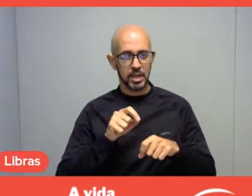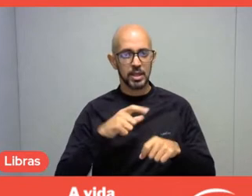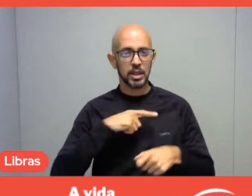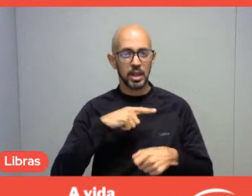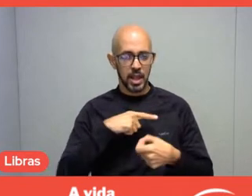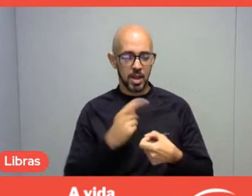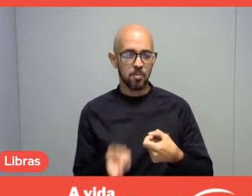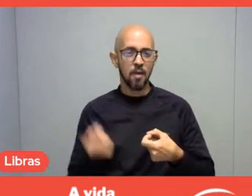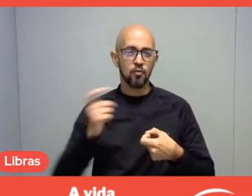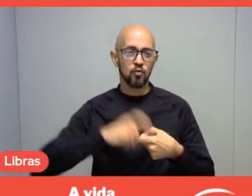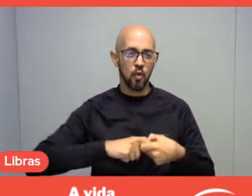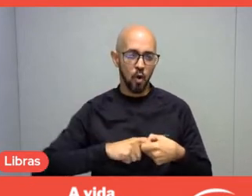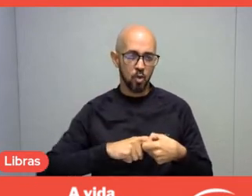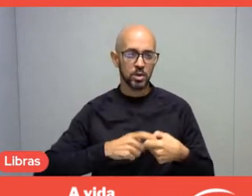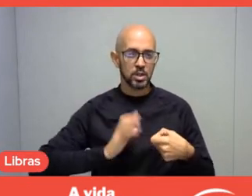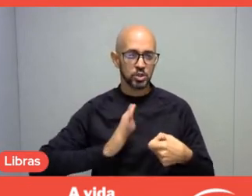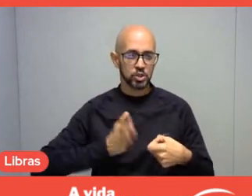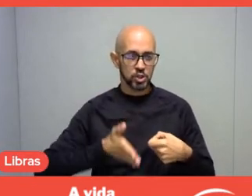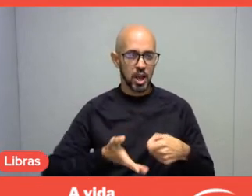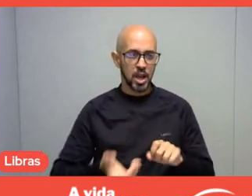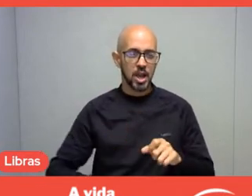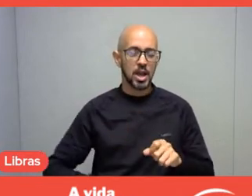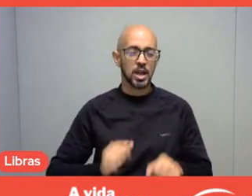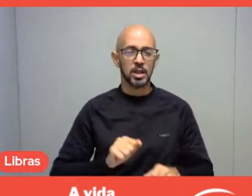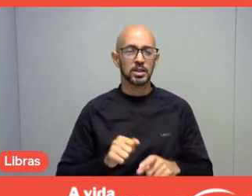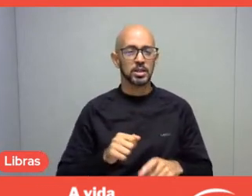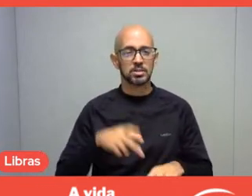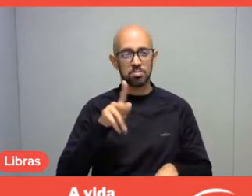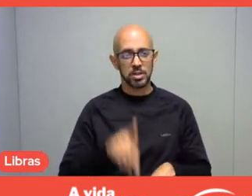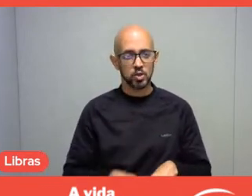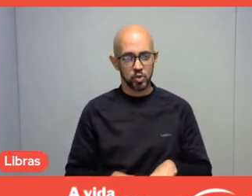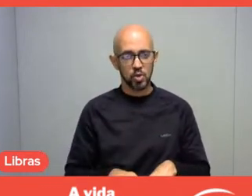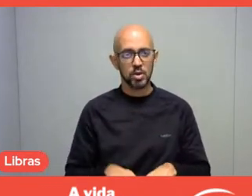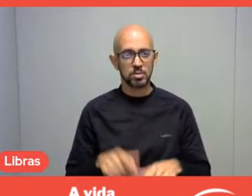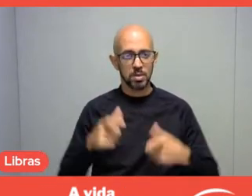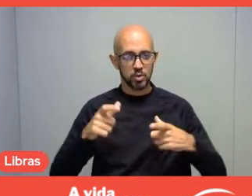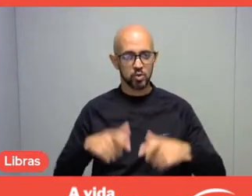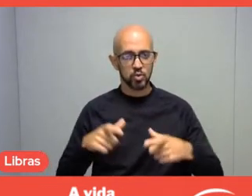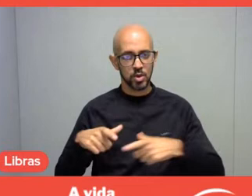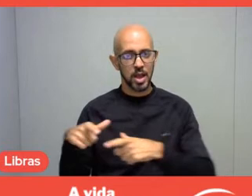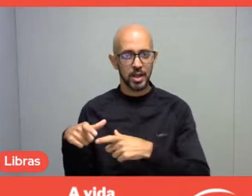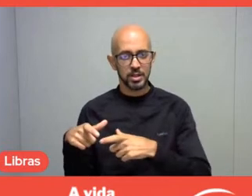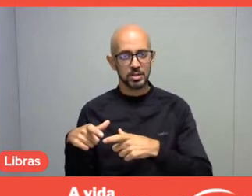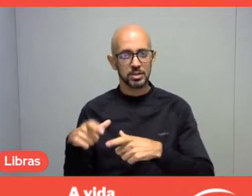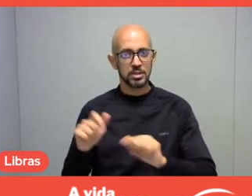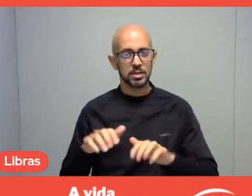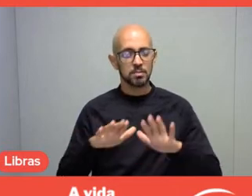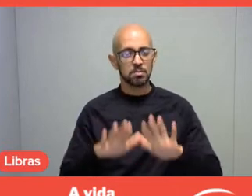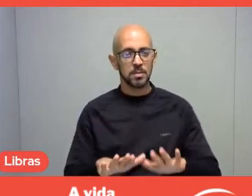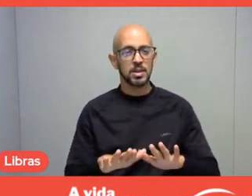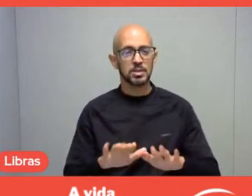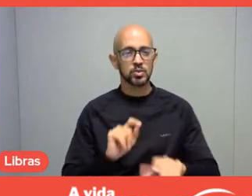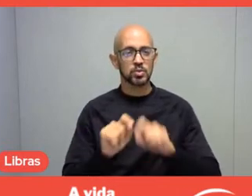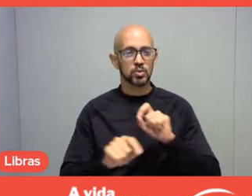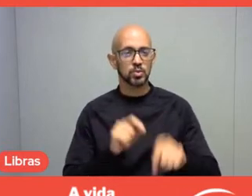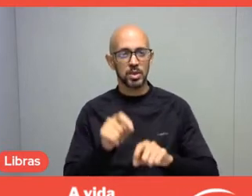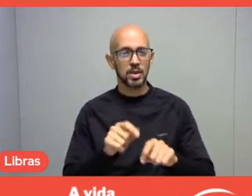people are returning to our facilities, to our units. However, we still have a long way to go.